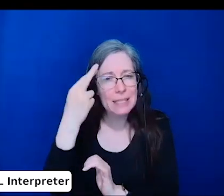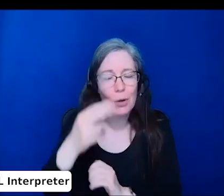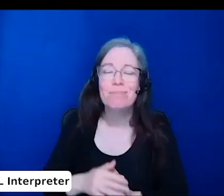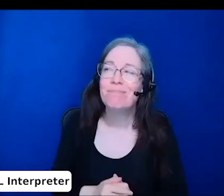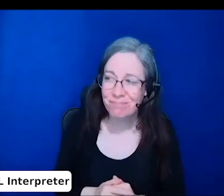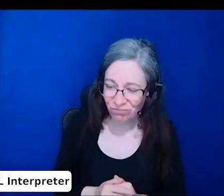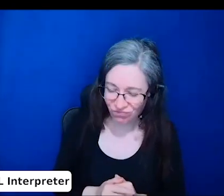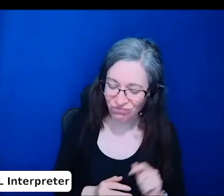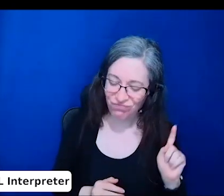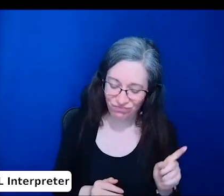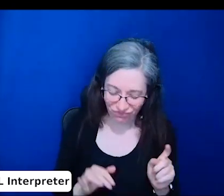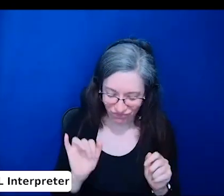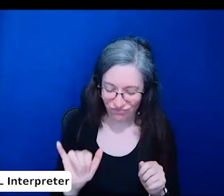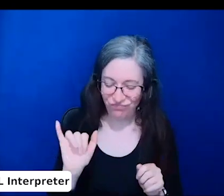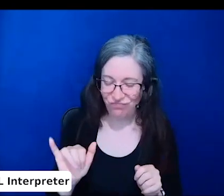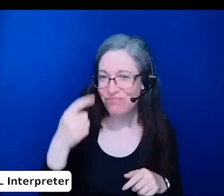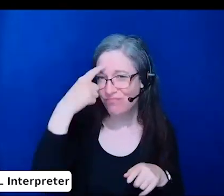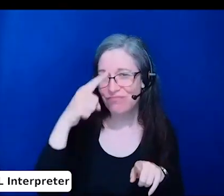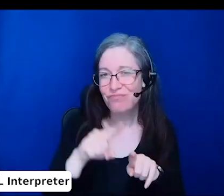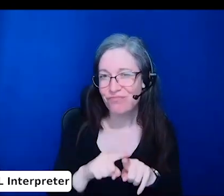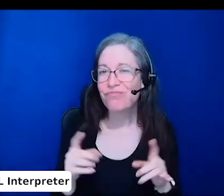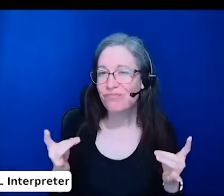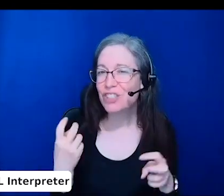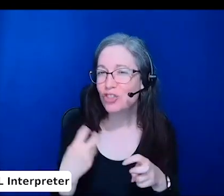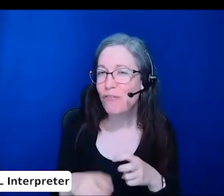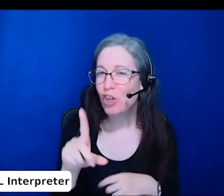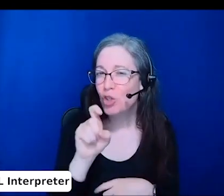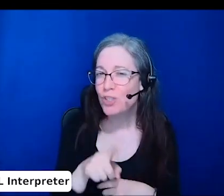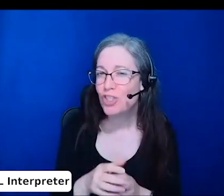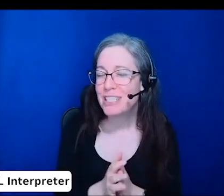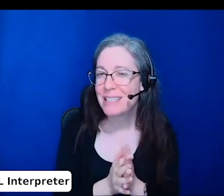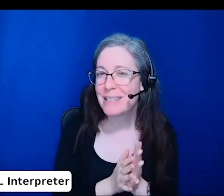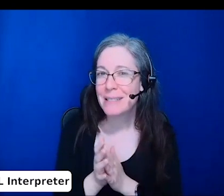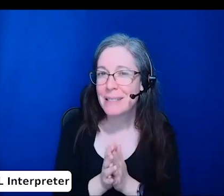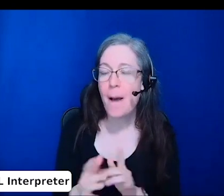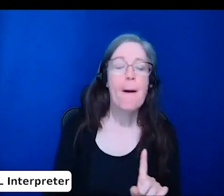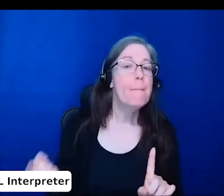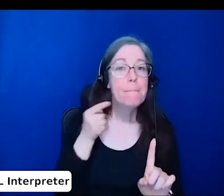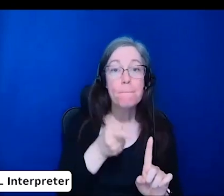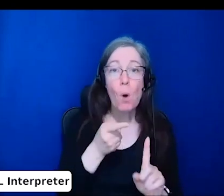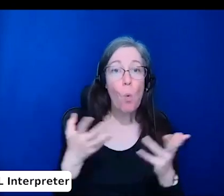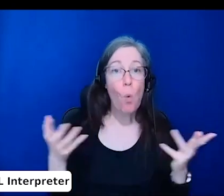I think this comes back to what is needed to perform the role.